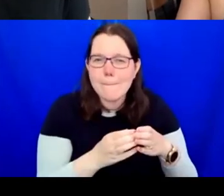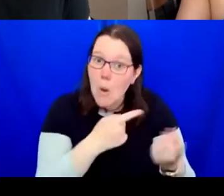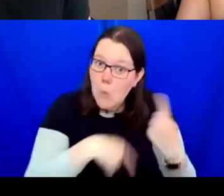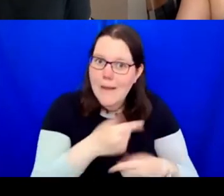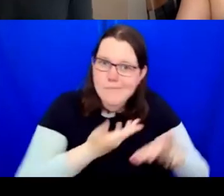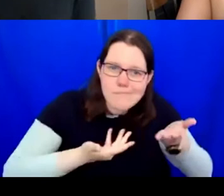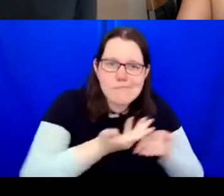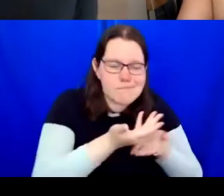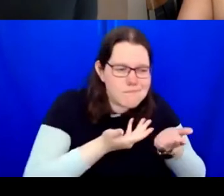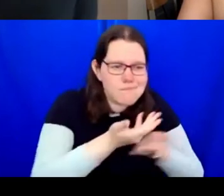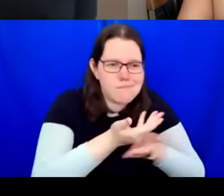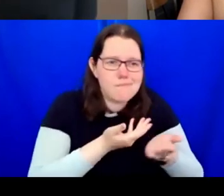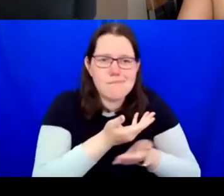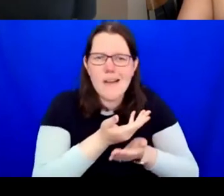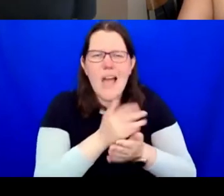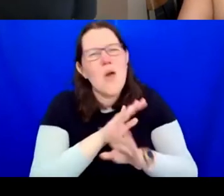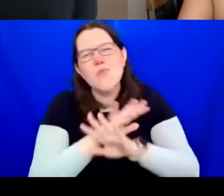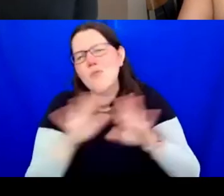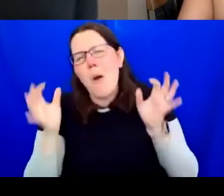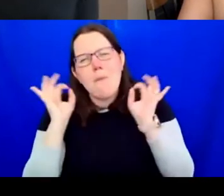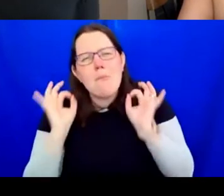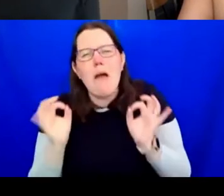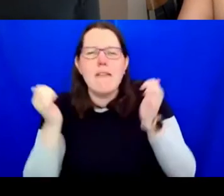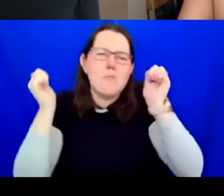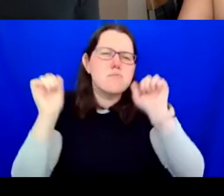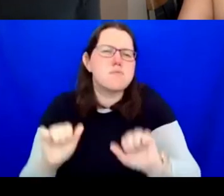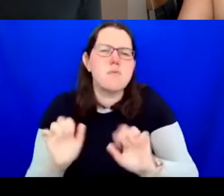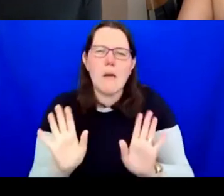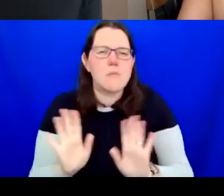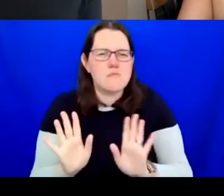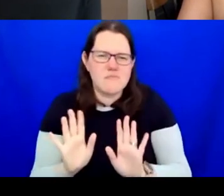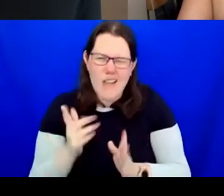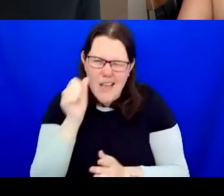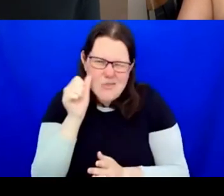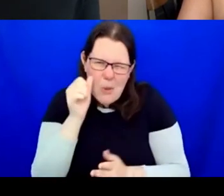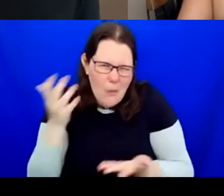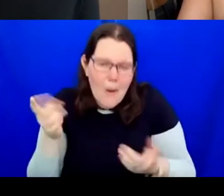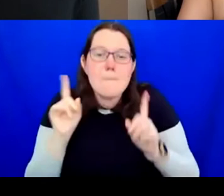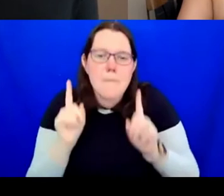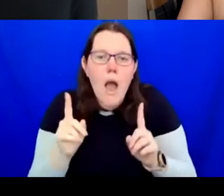entirely, I'm sure, but, certainly, it's something that we're very keen to do just because we really